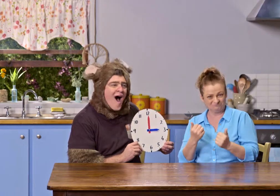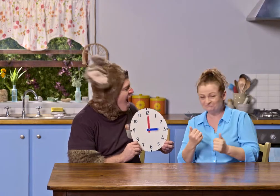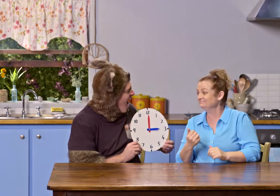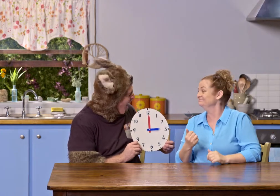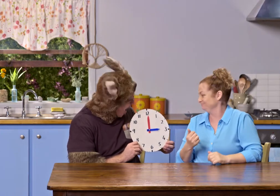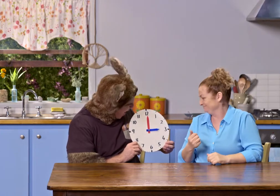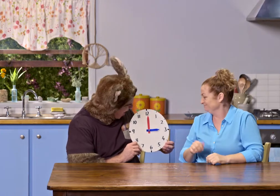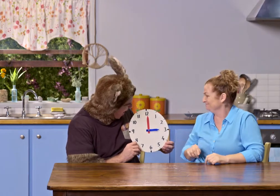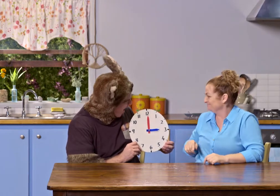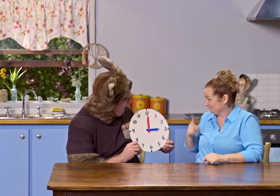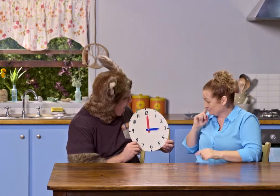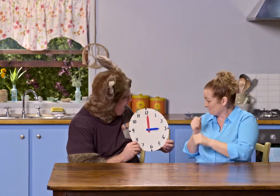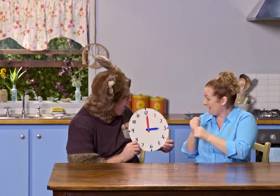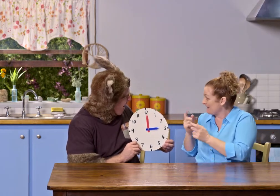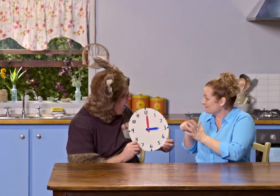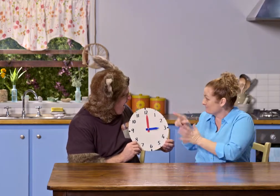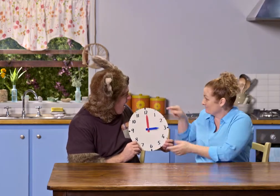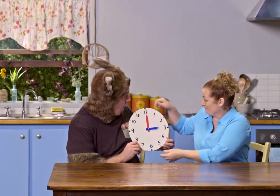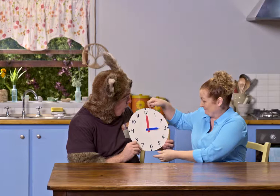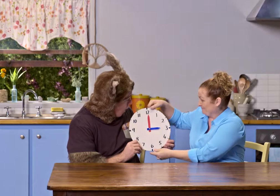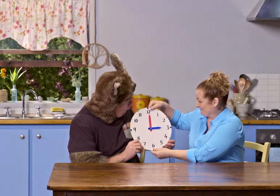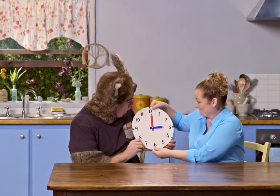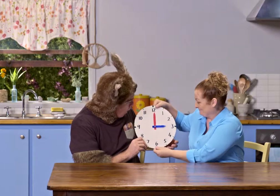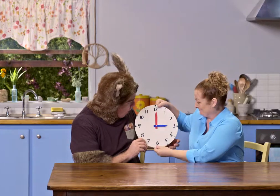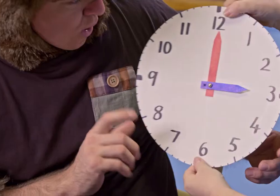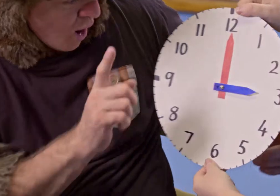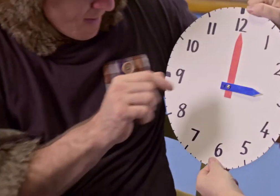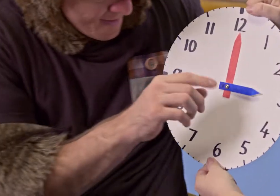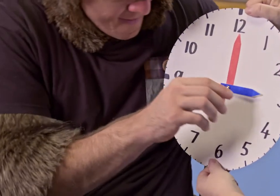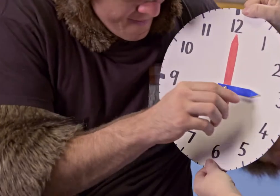Oh! Can you make a time for me? OK.